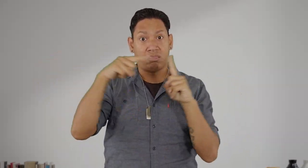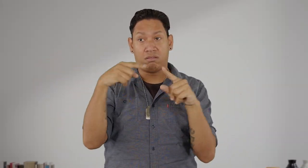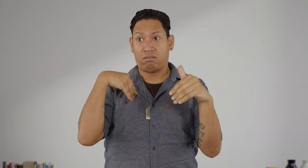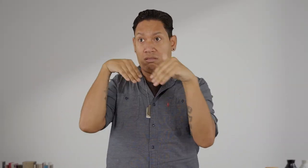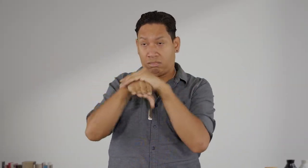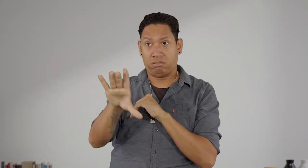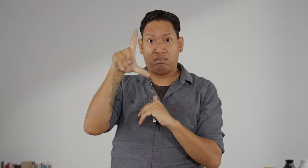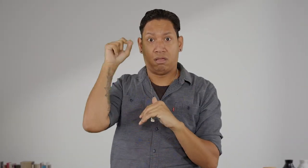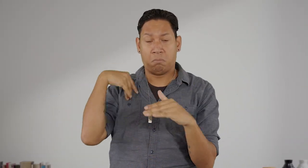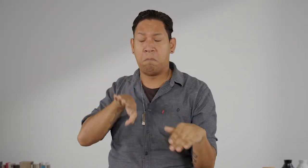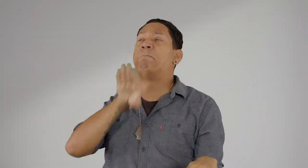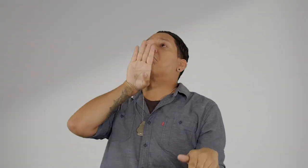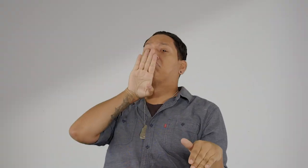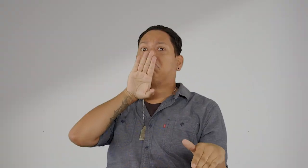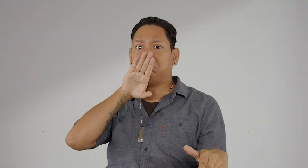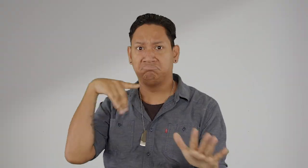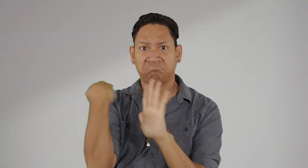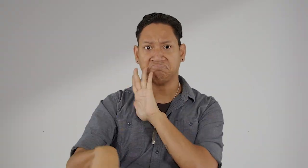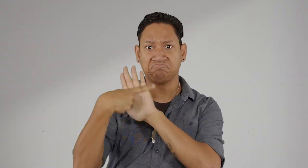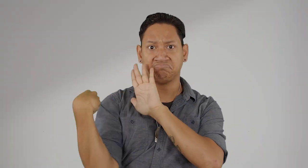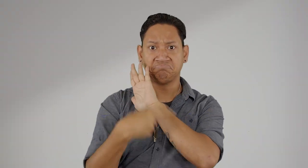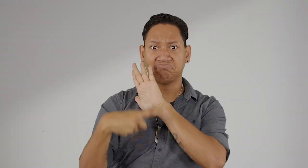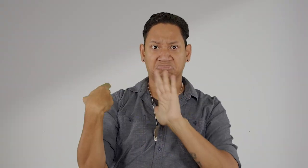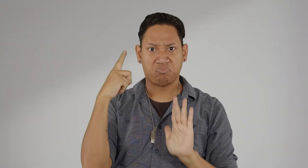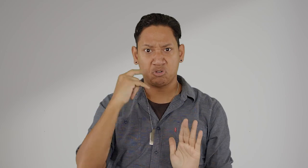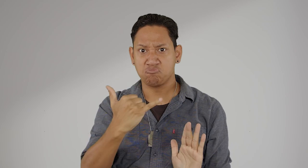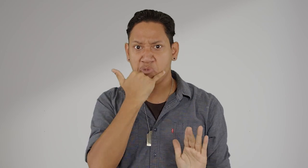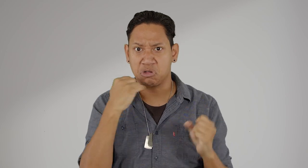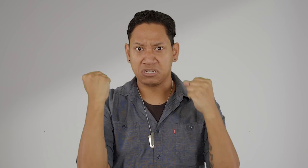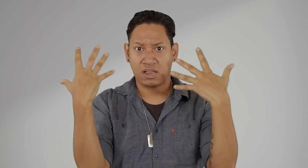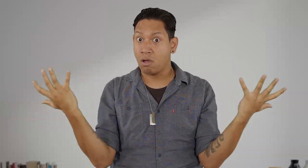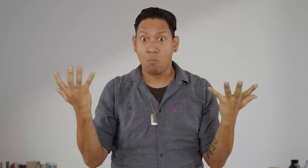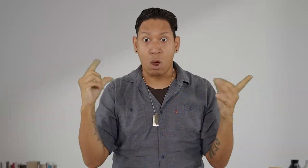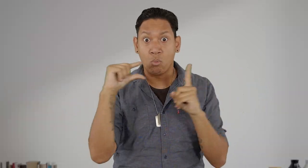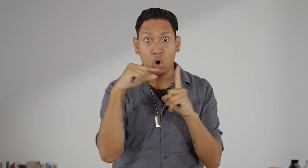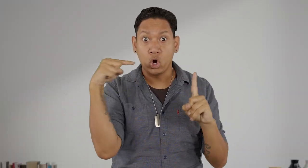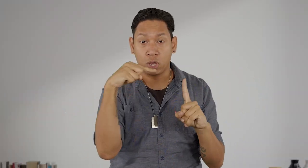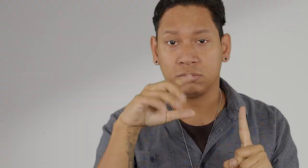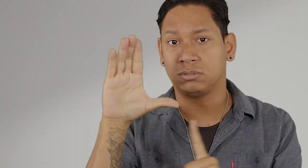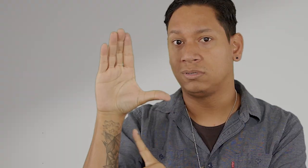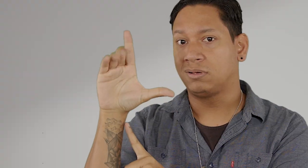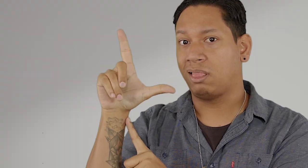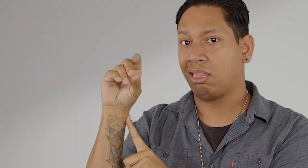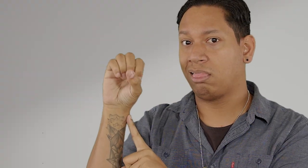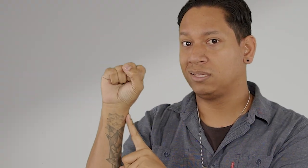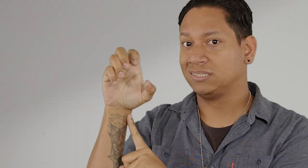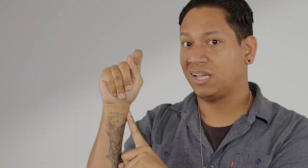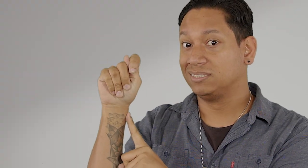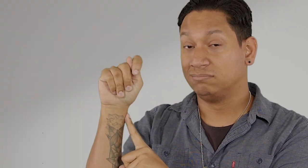Until I entered Gallaudet, I was hit with reality. People criticized my ASL. That word was CLOSET.